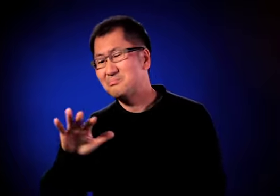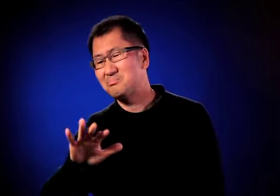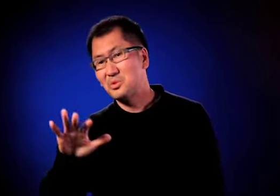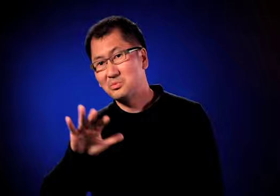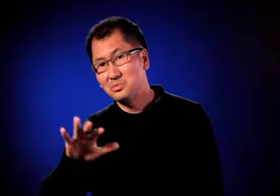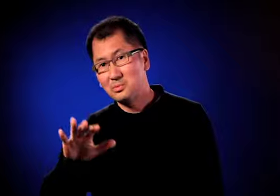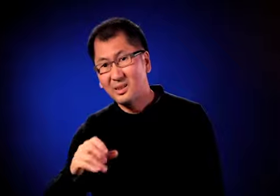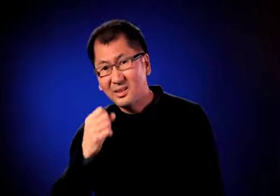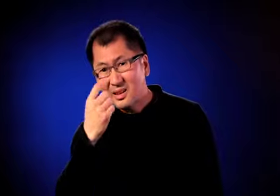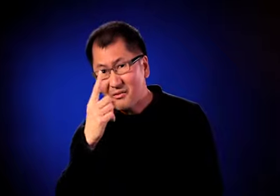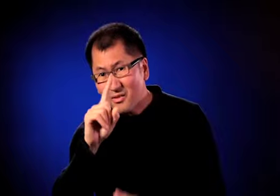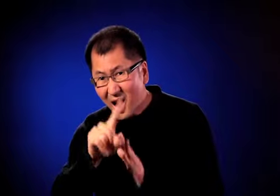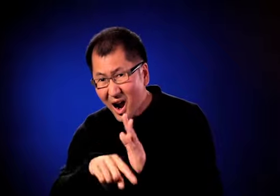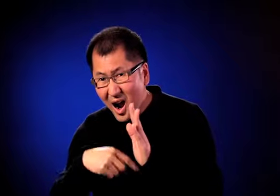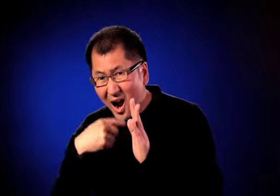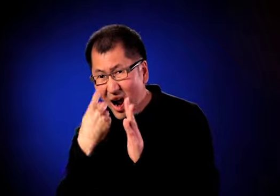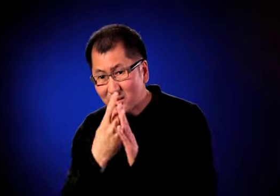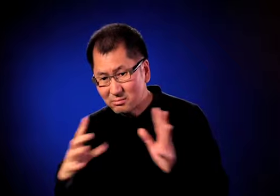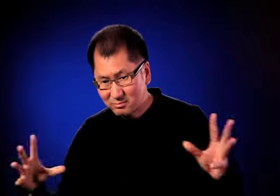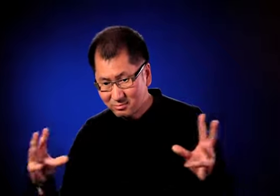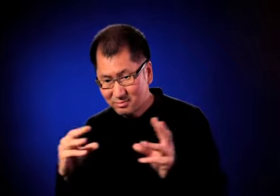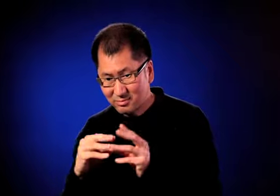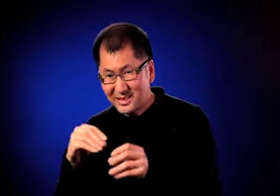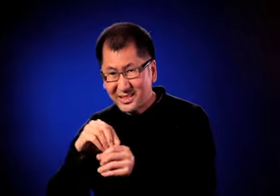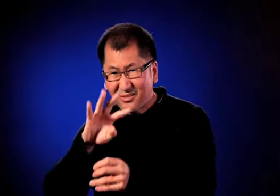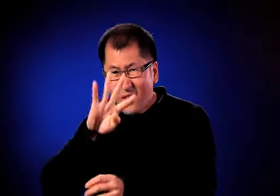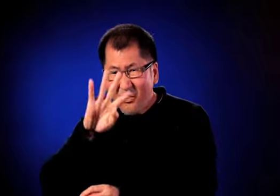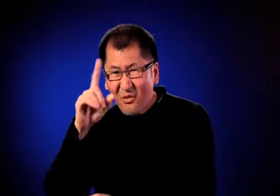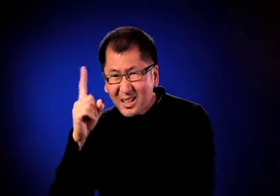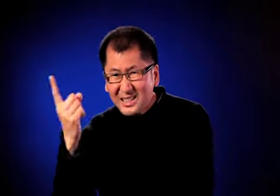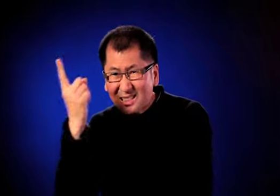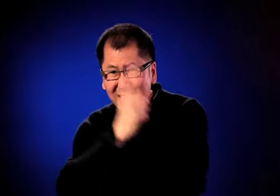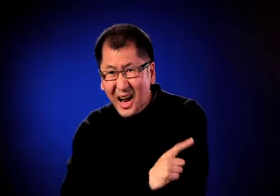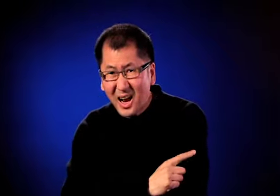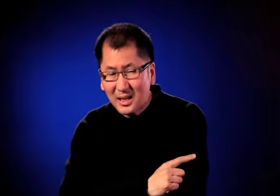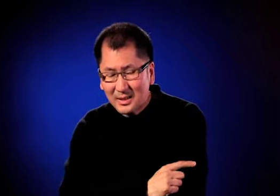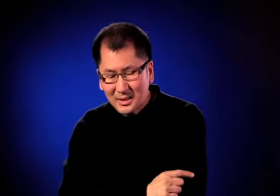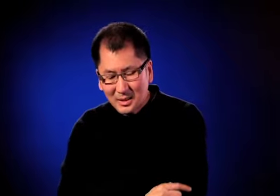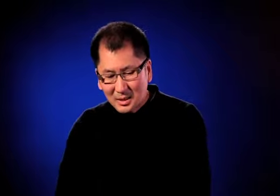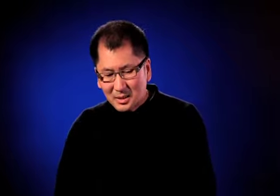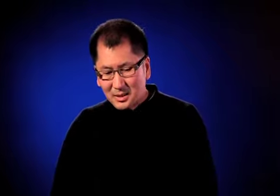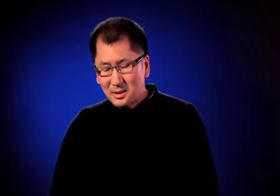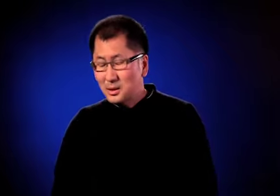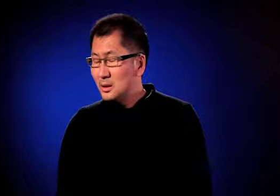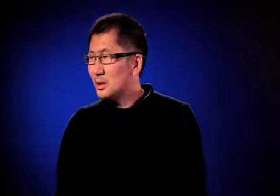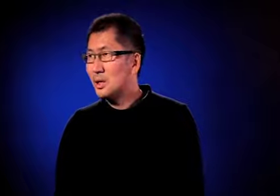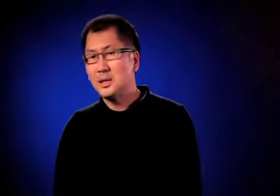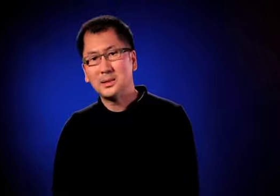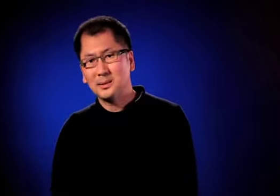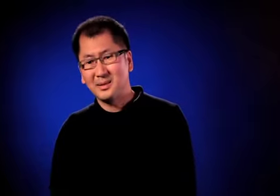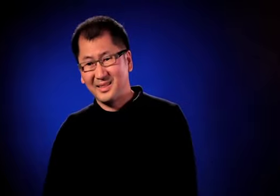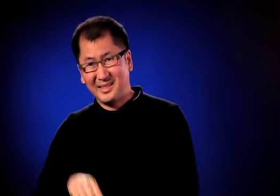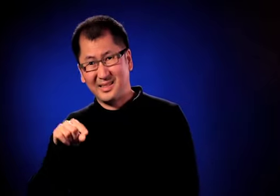I had altogether 11 hours of interpreting services over 41 days